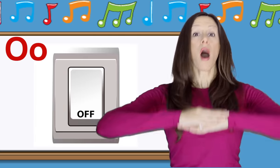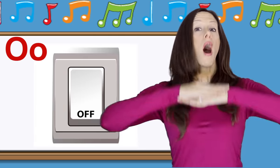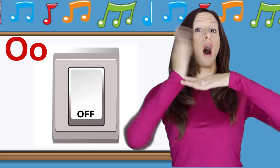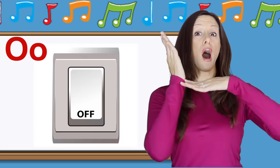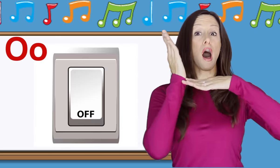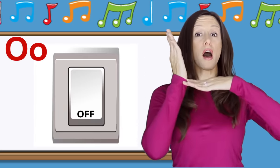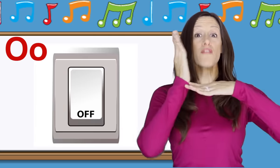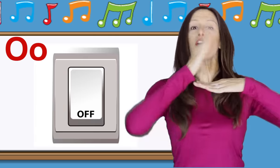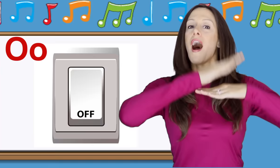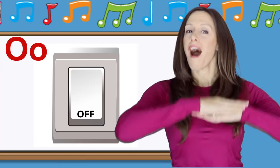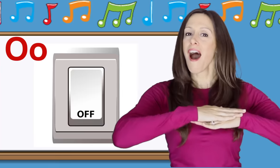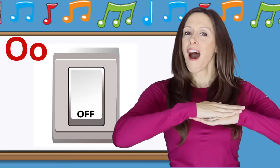O is for Off